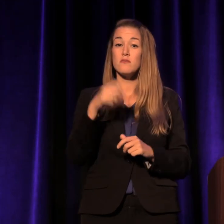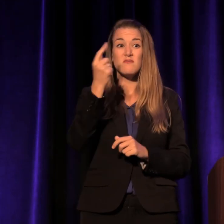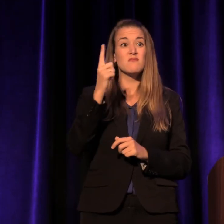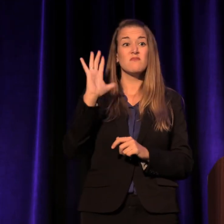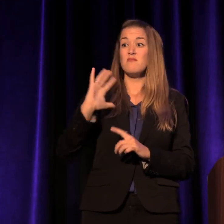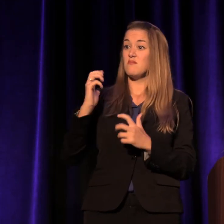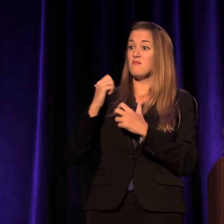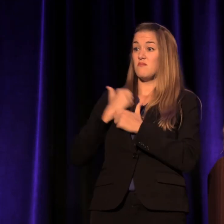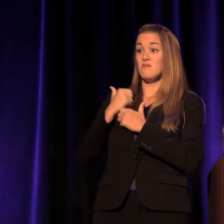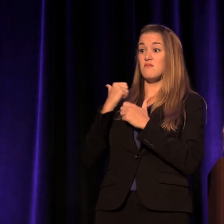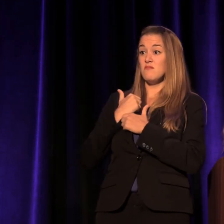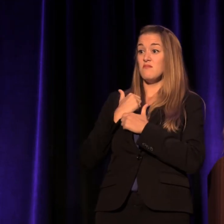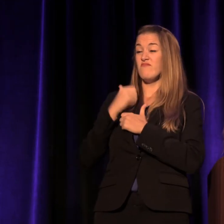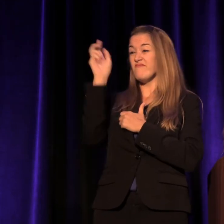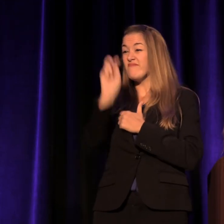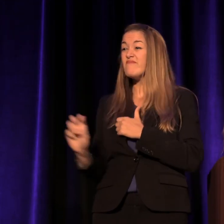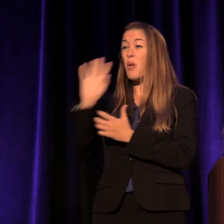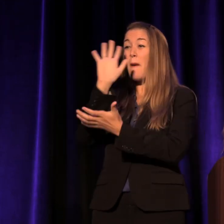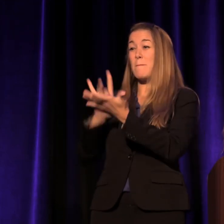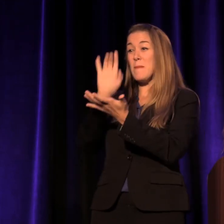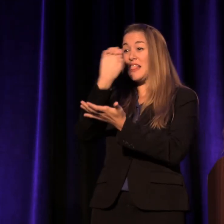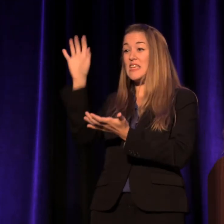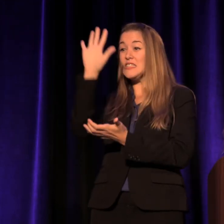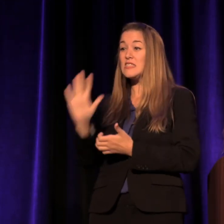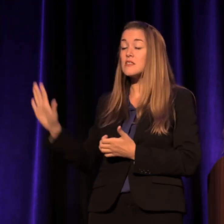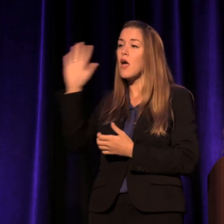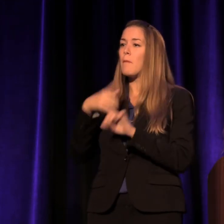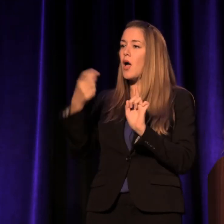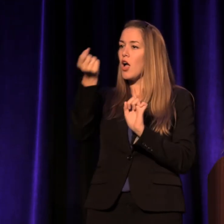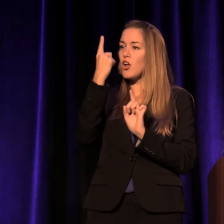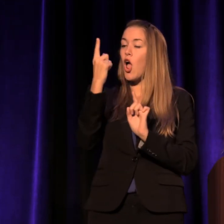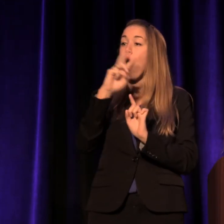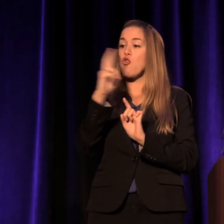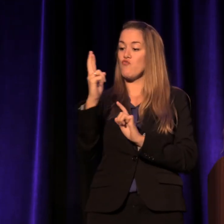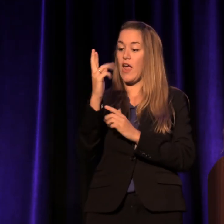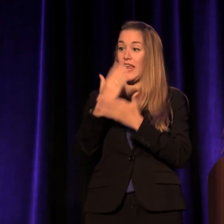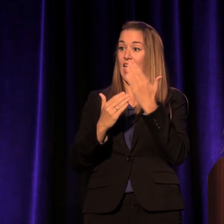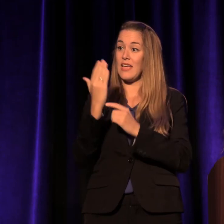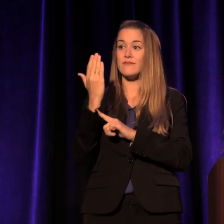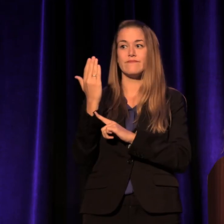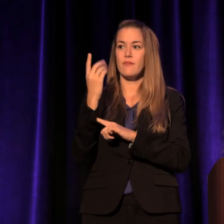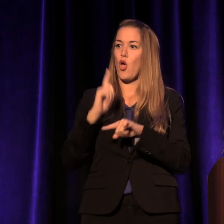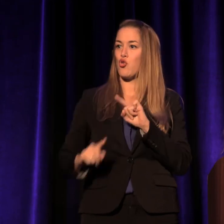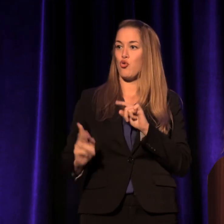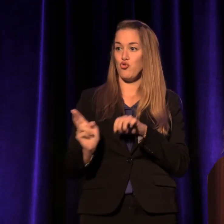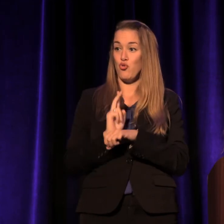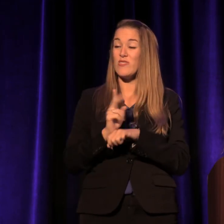and came home to her daughter, minus the use of her right hand and half of her face.